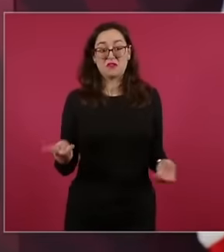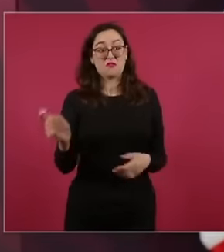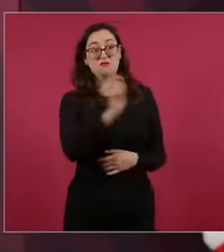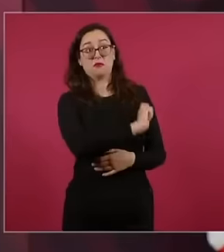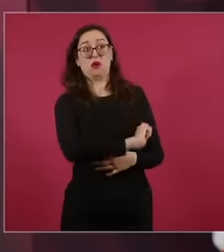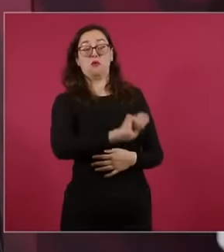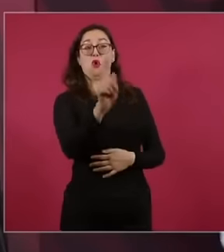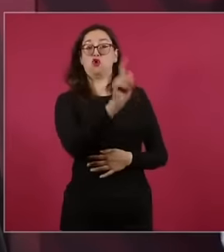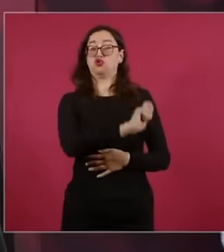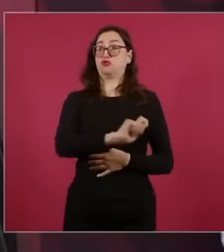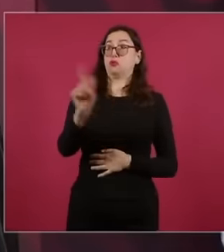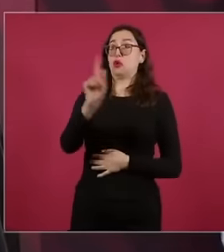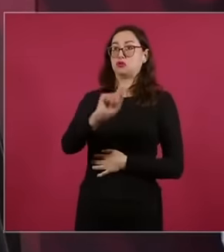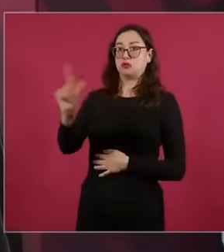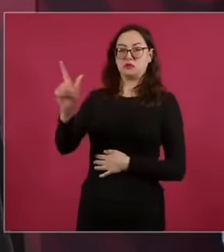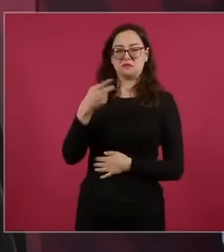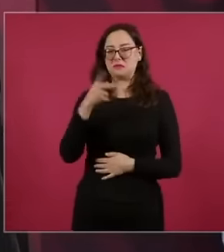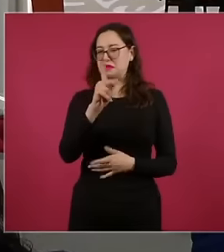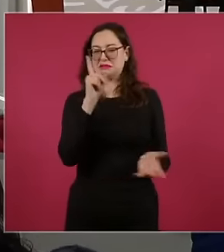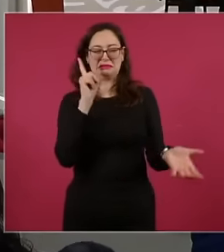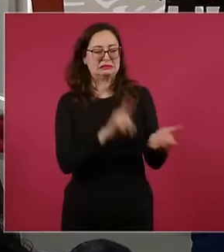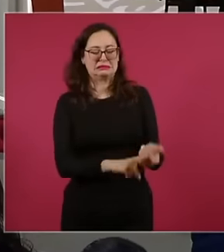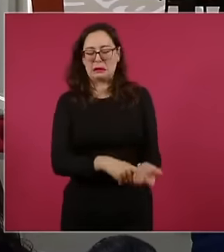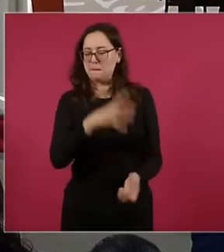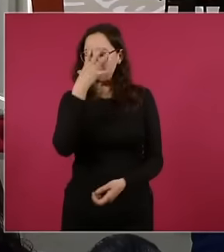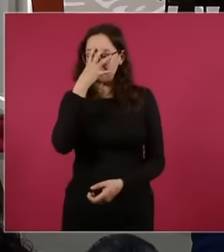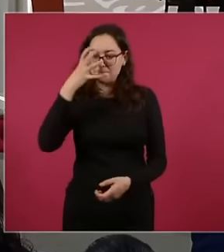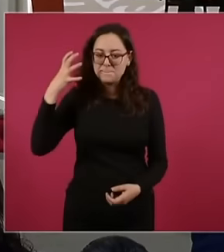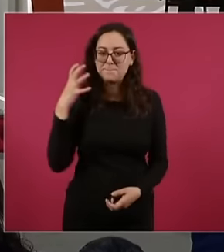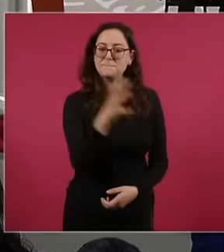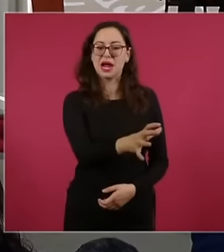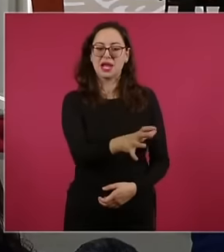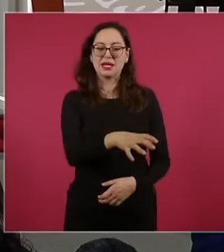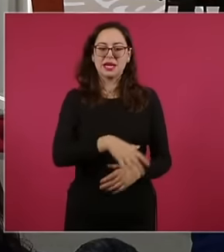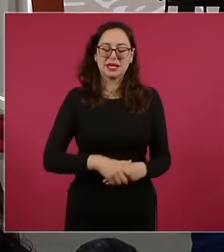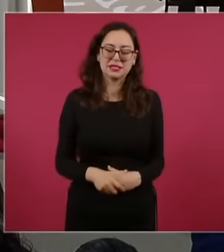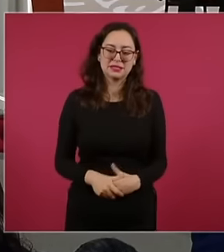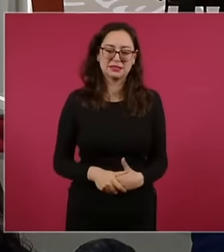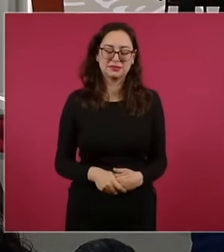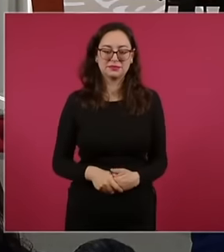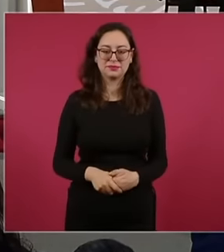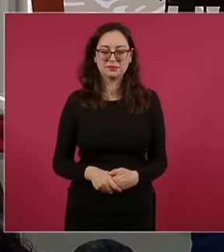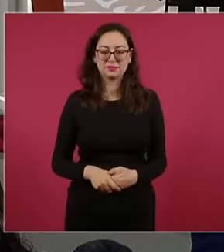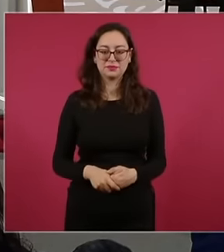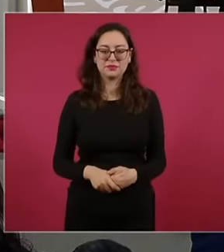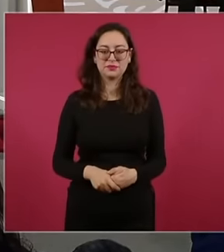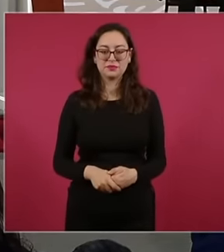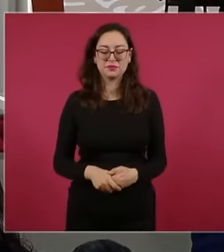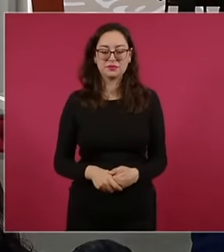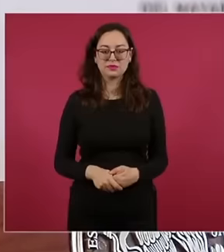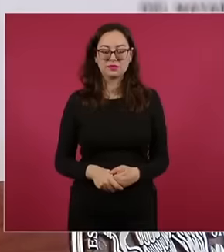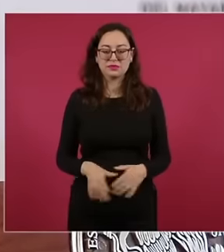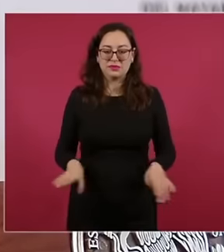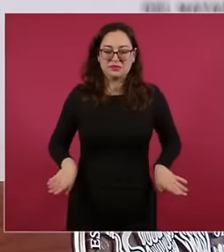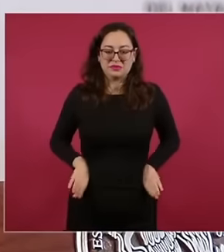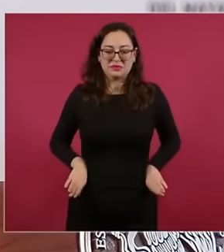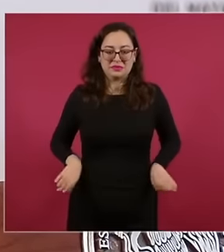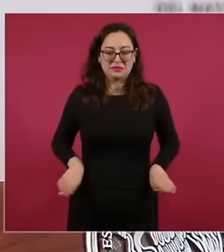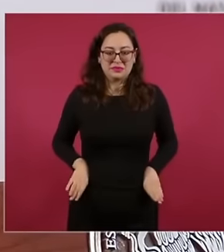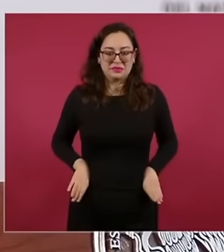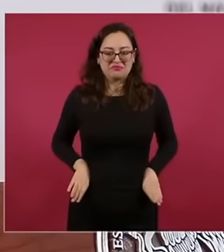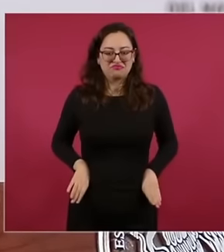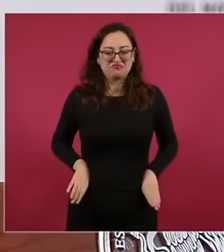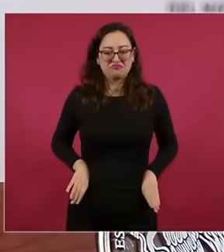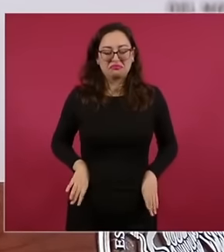world, who act as pimps